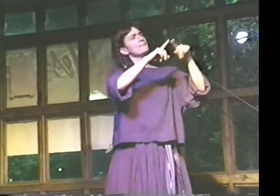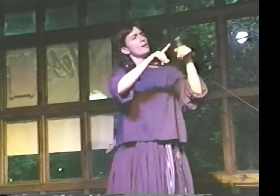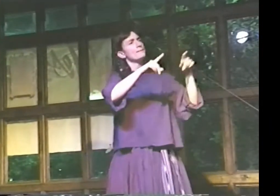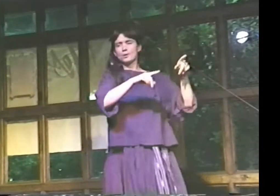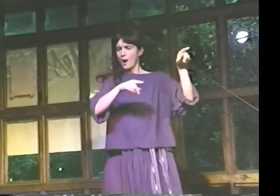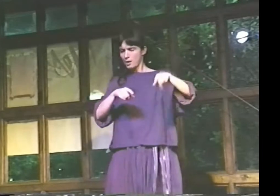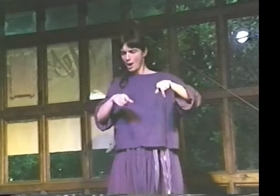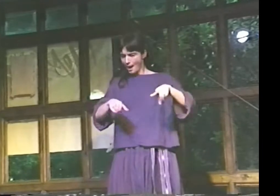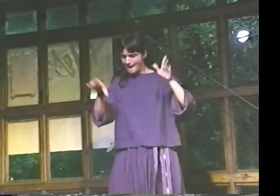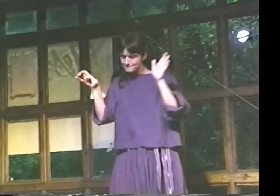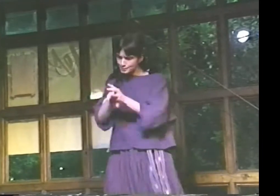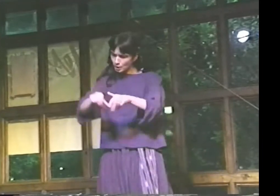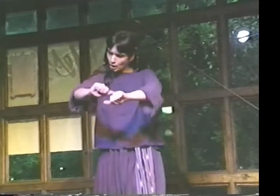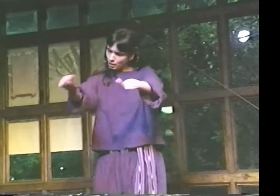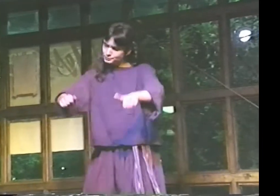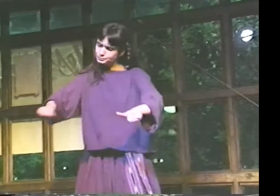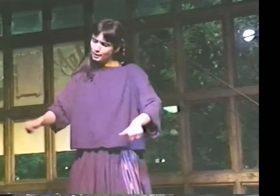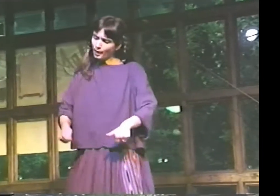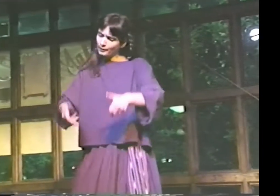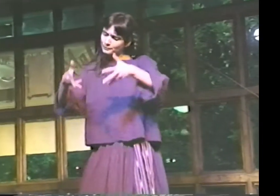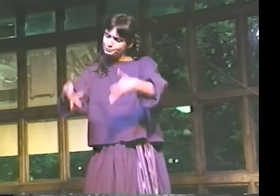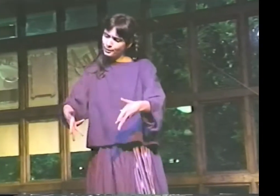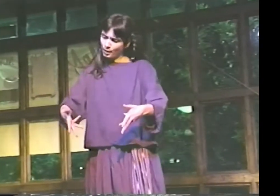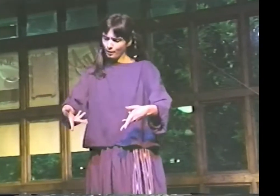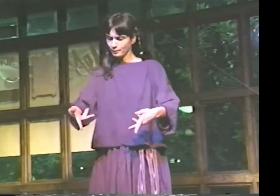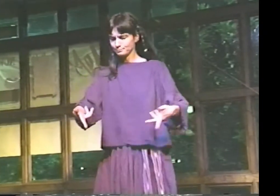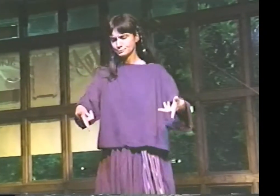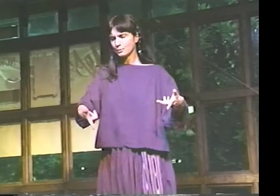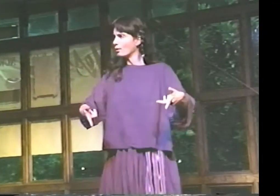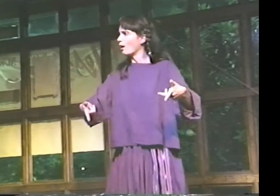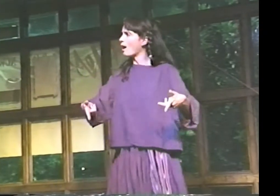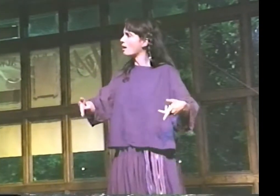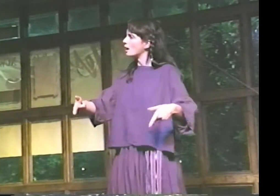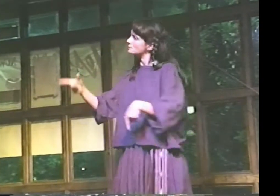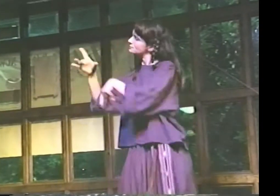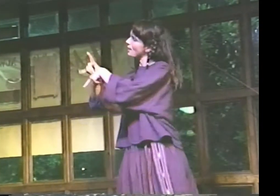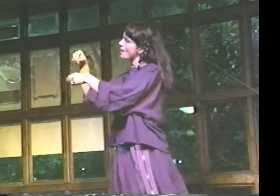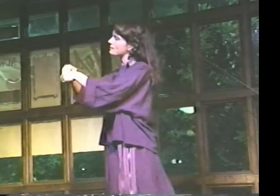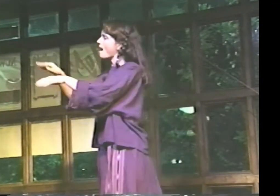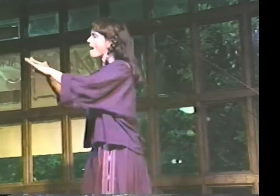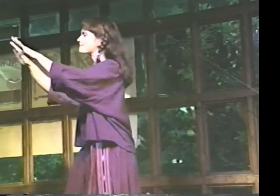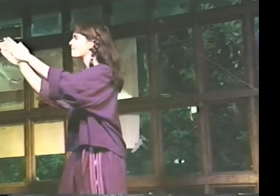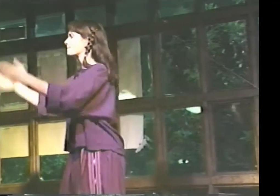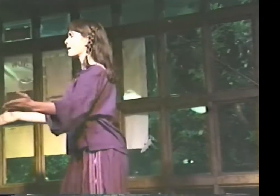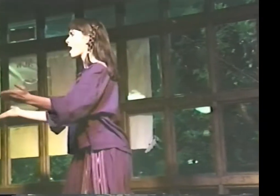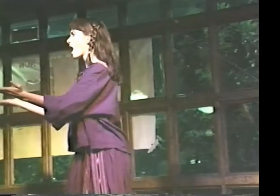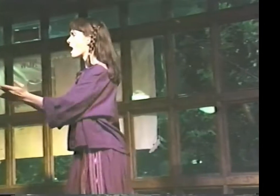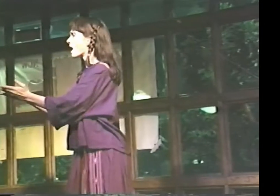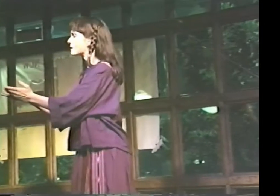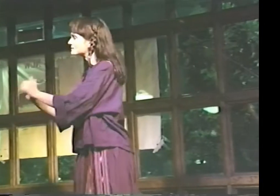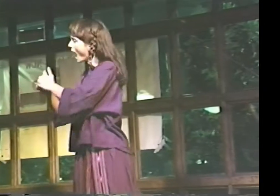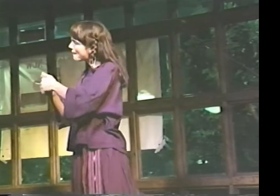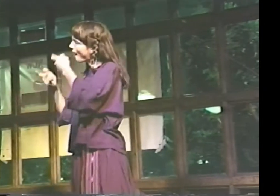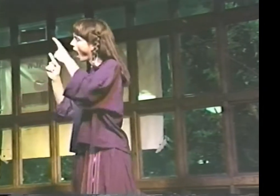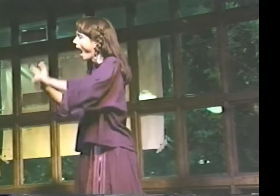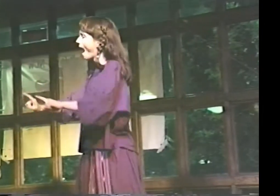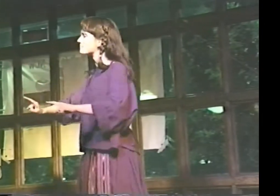"AND--AND--AND THE PICTURE LEFT THERE, AND THE SAW-SAW-- "AND THE EARTH IS IN A BOX.